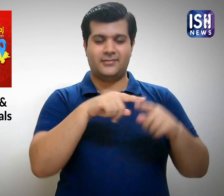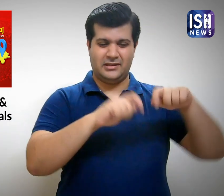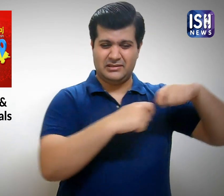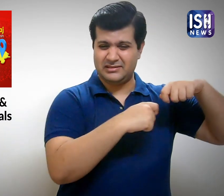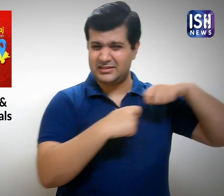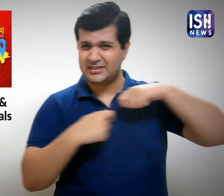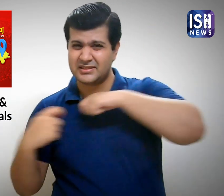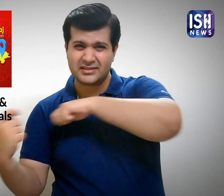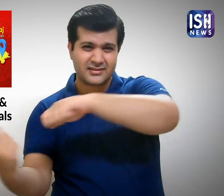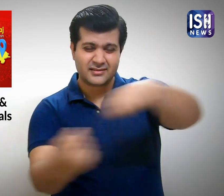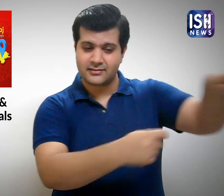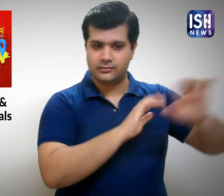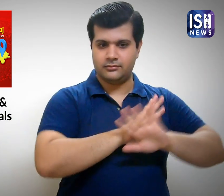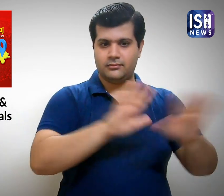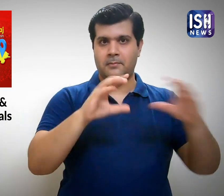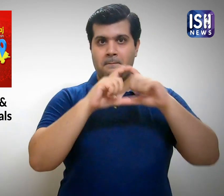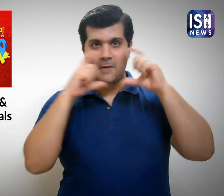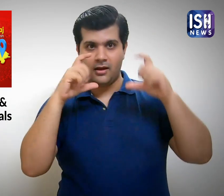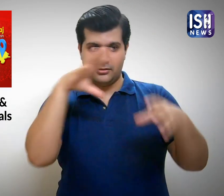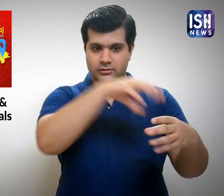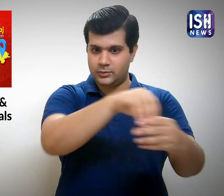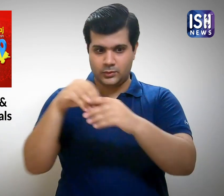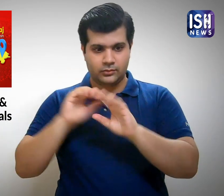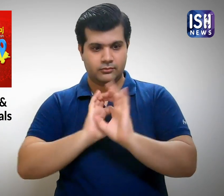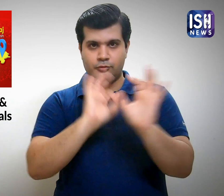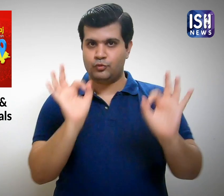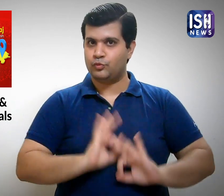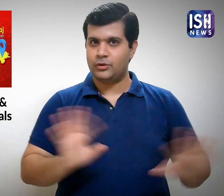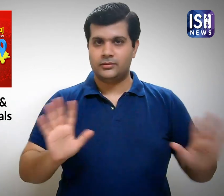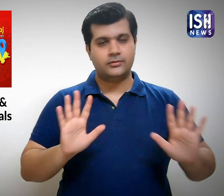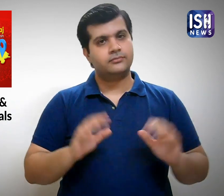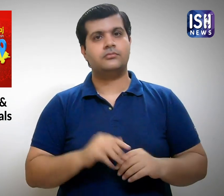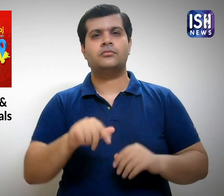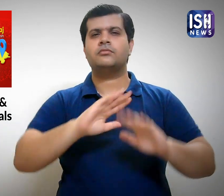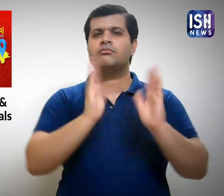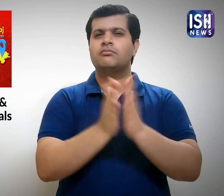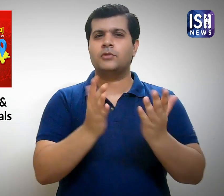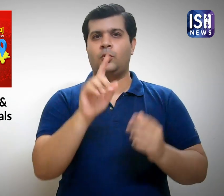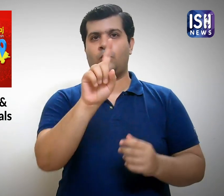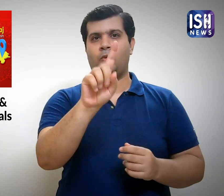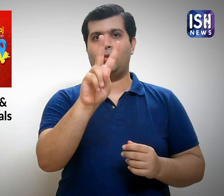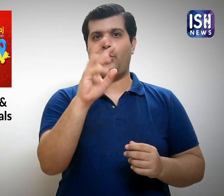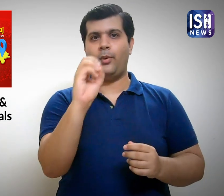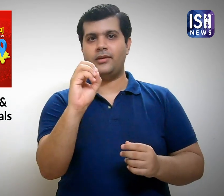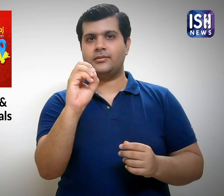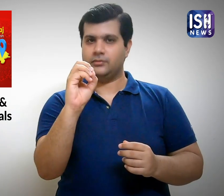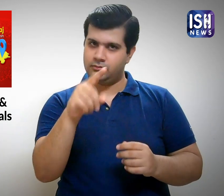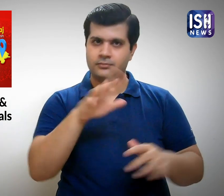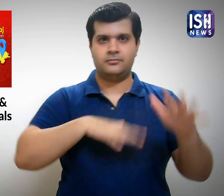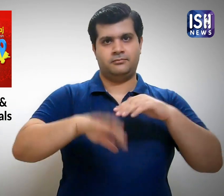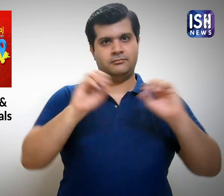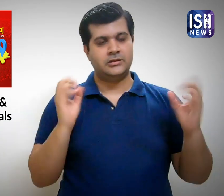They packed all the food items including the masks as well. There were a total of 120 packages.